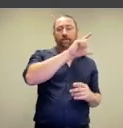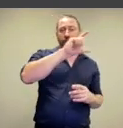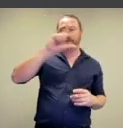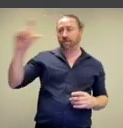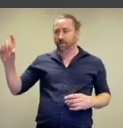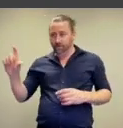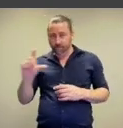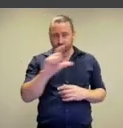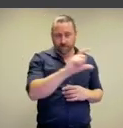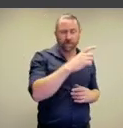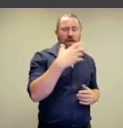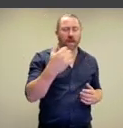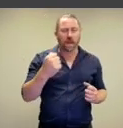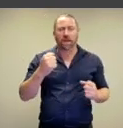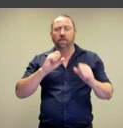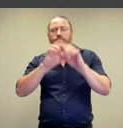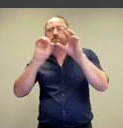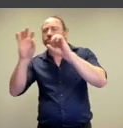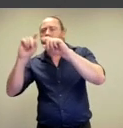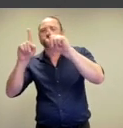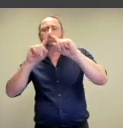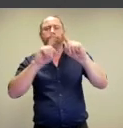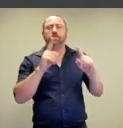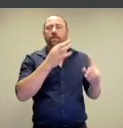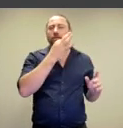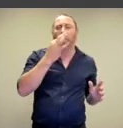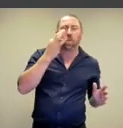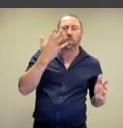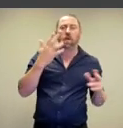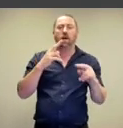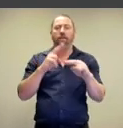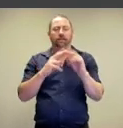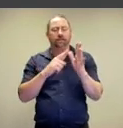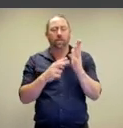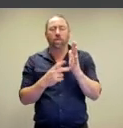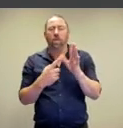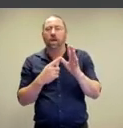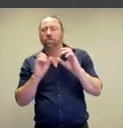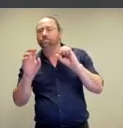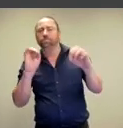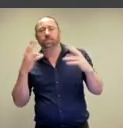Collaged around and over their bodies is